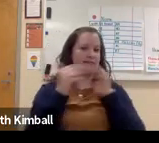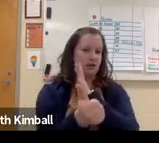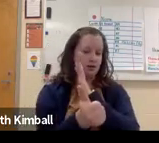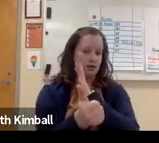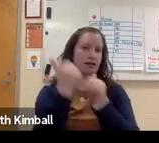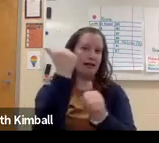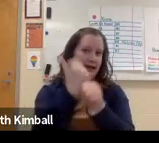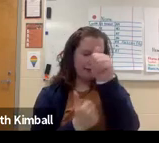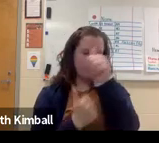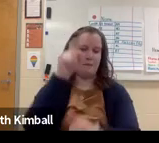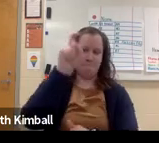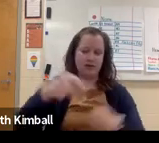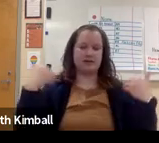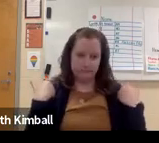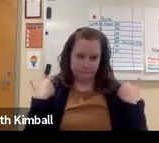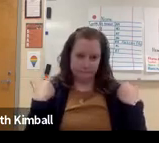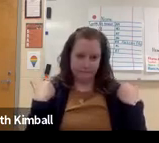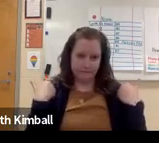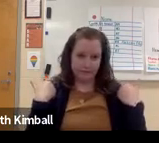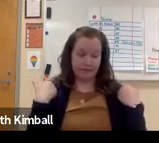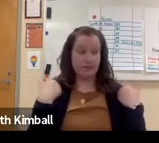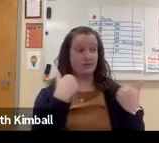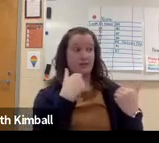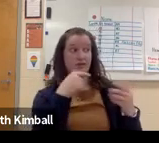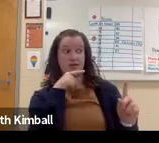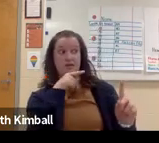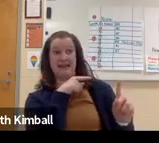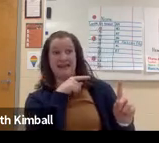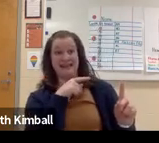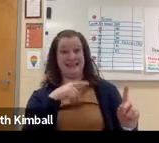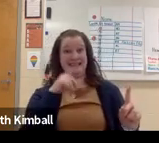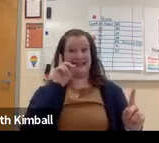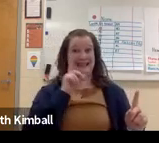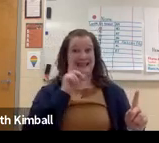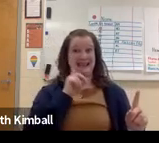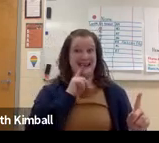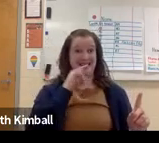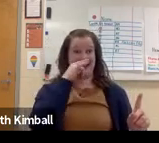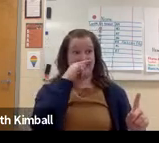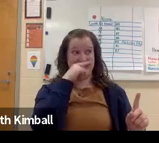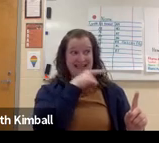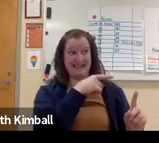One of the skills that they learn by doing that is learning how to work with somebody who's different than themselves, which is an important life